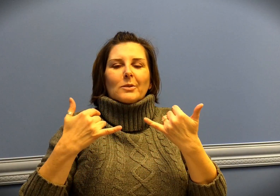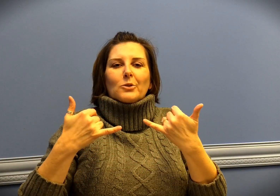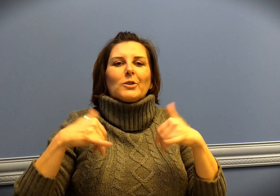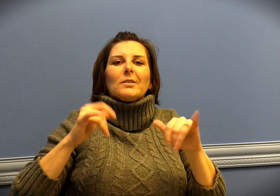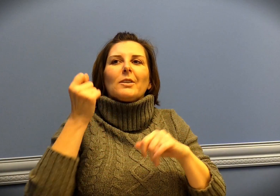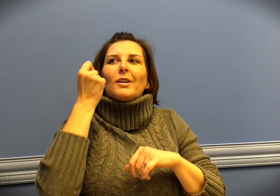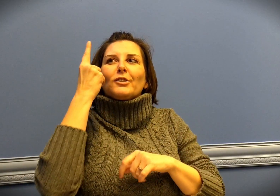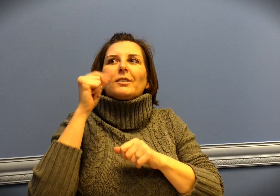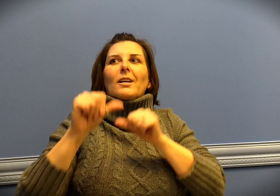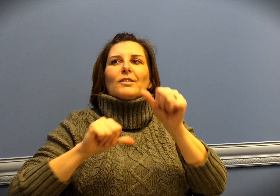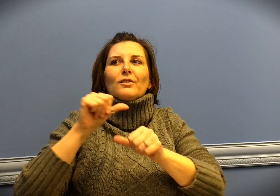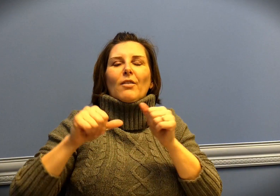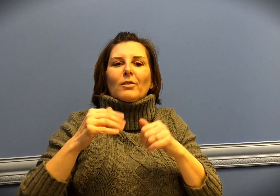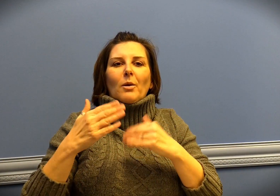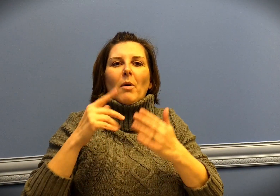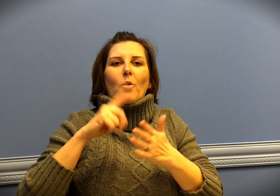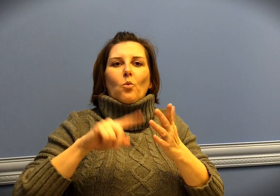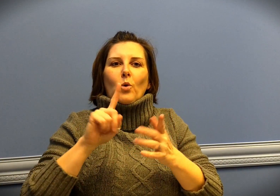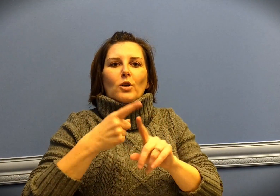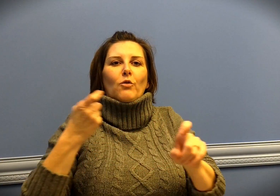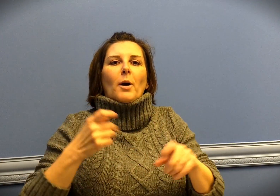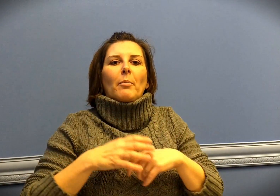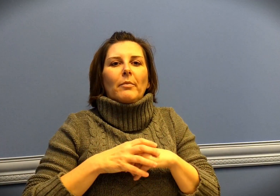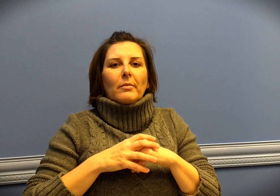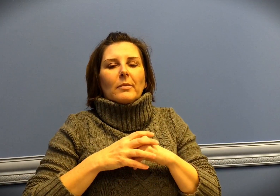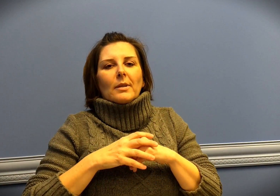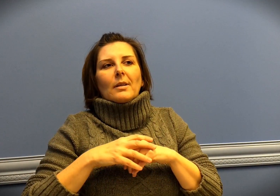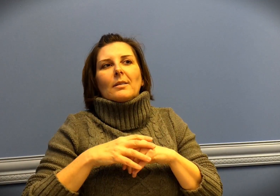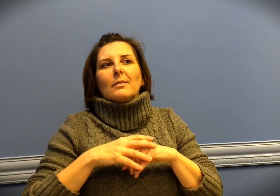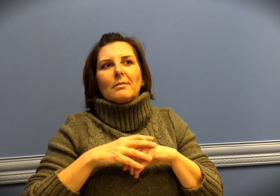It doesn't matter where you're from. We were still able to connect with each other.